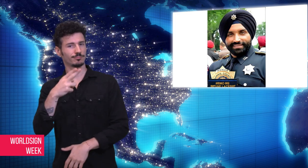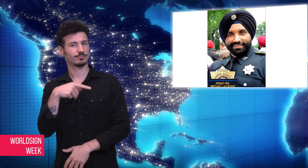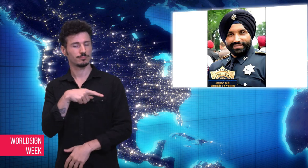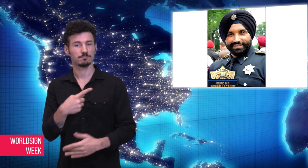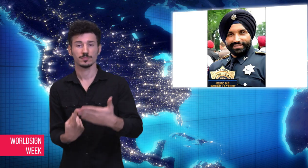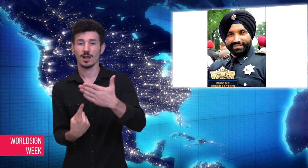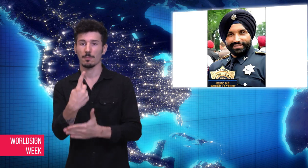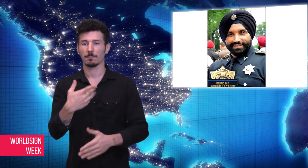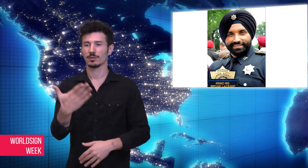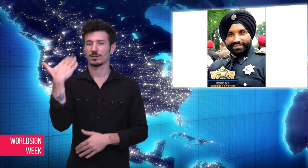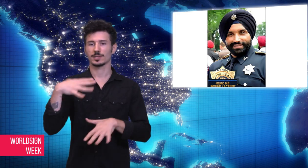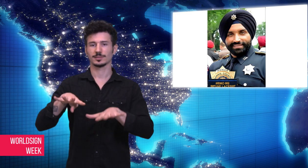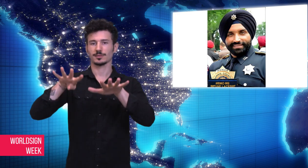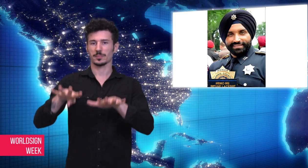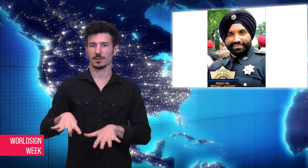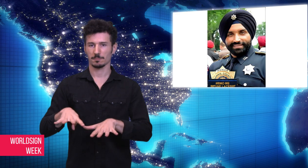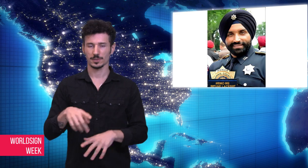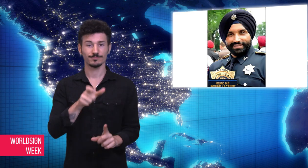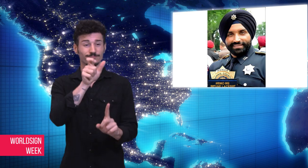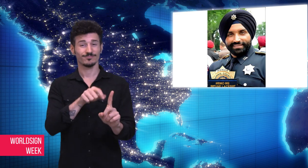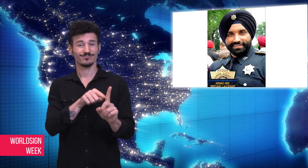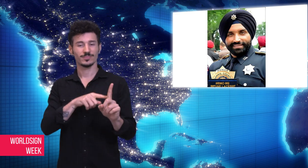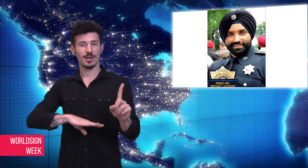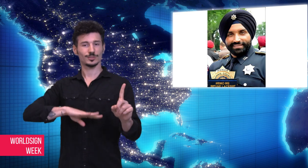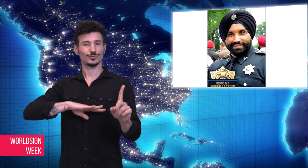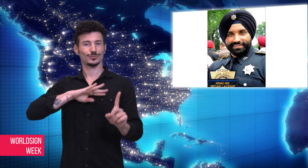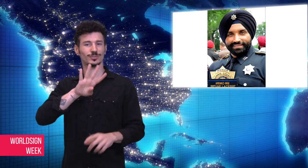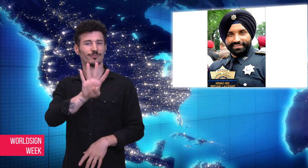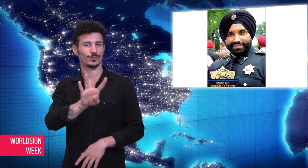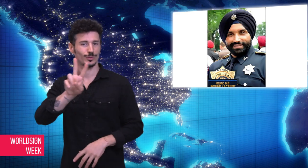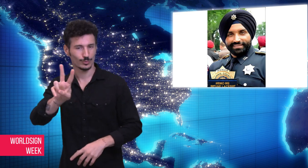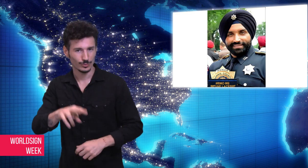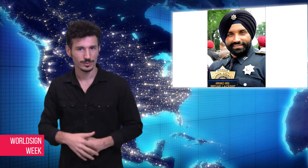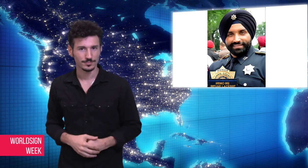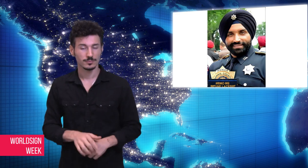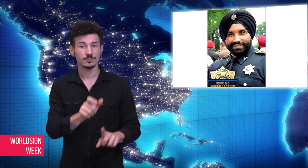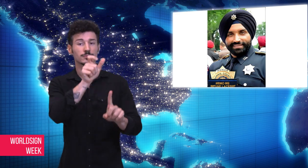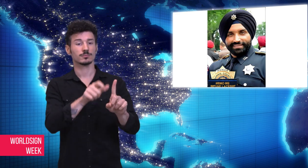Sandeep was the first Sikh sheriff’s deputy in